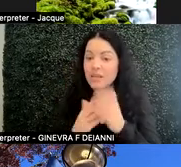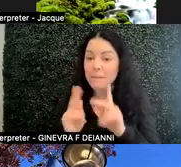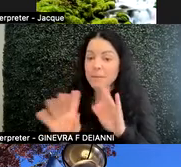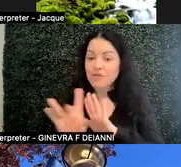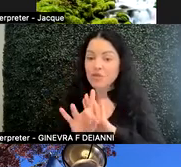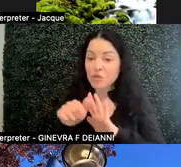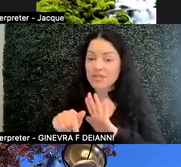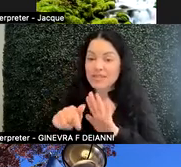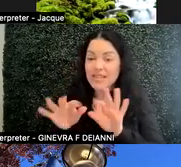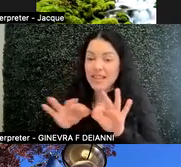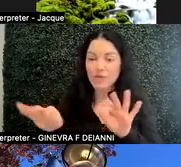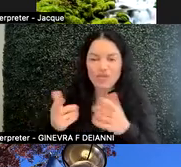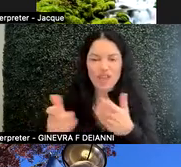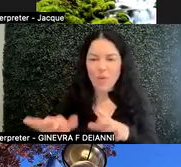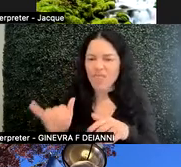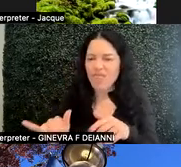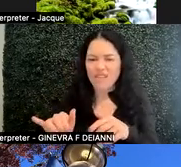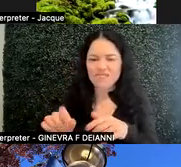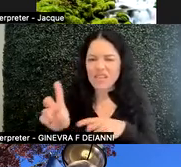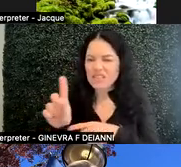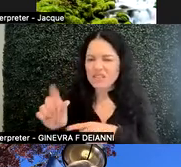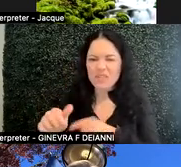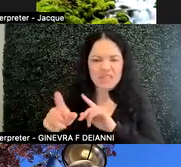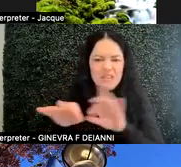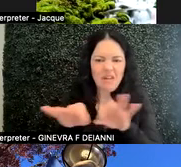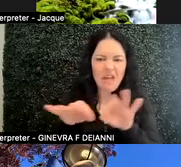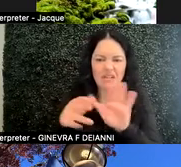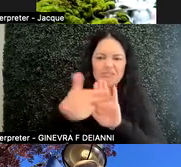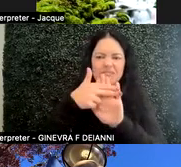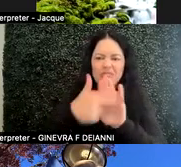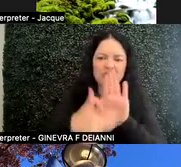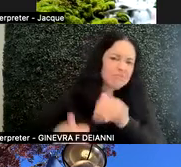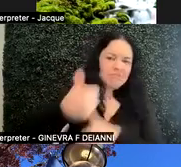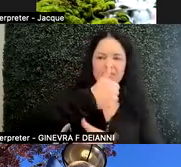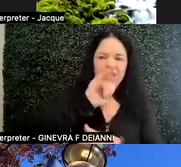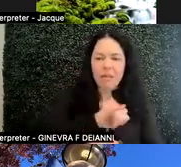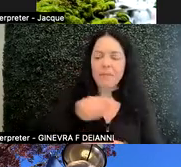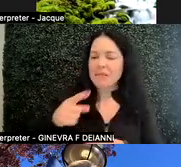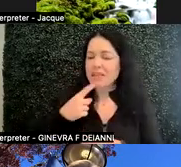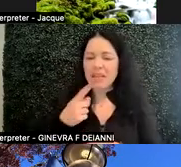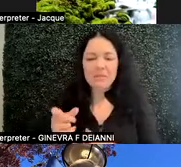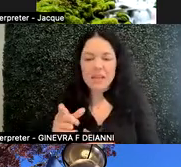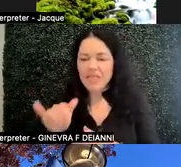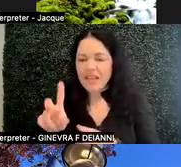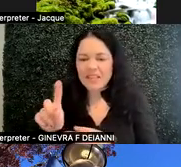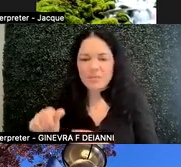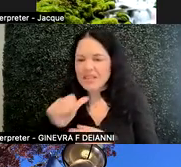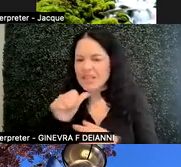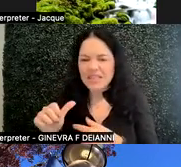They don't want that disability to define them. And they say, my disability doesn't define me. It shows a desire to be distant from disability.